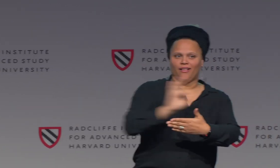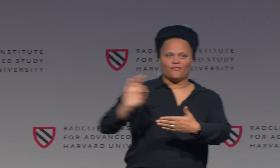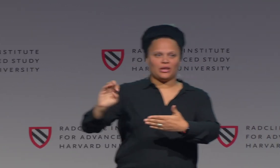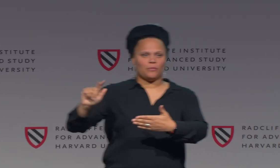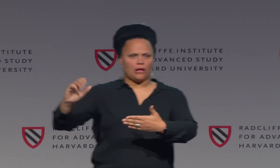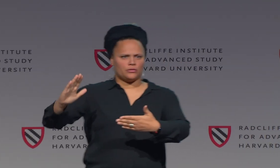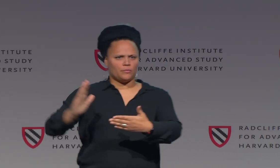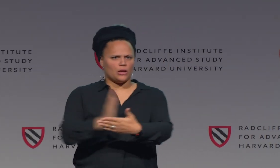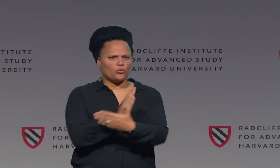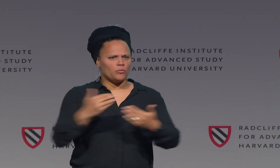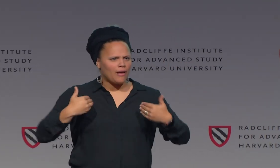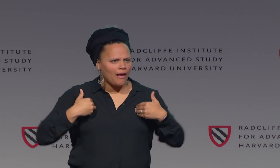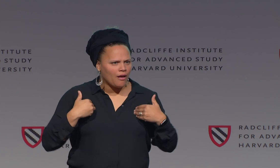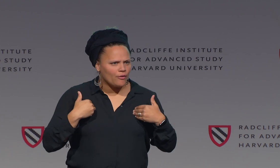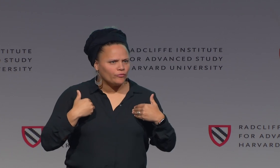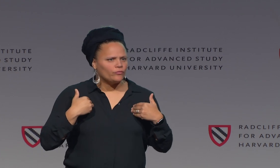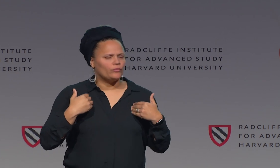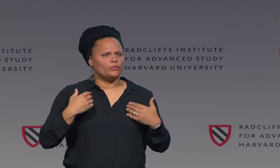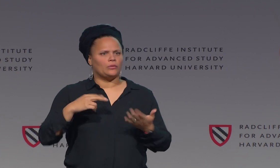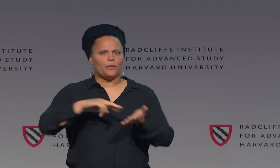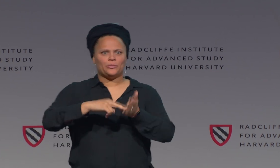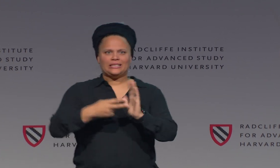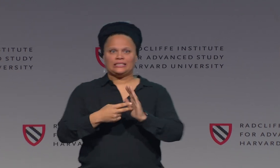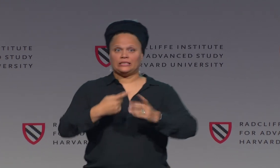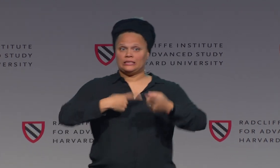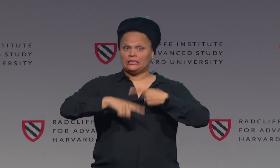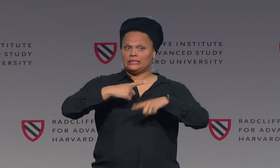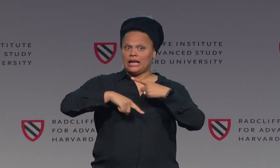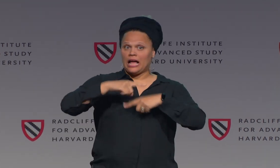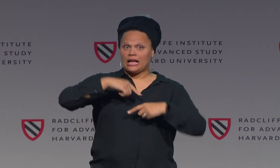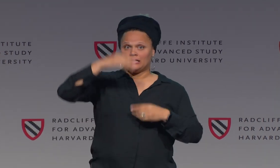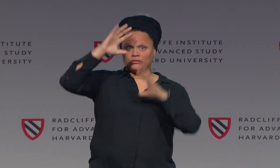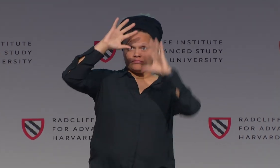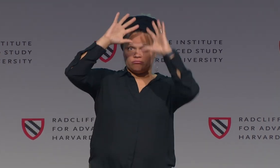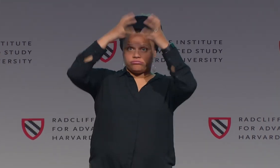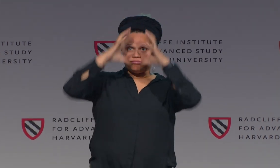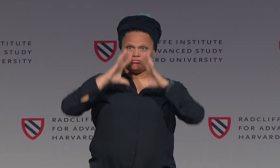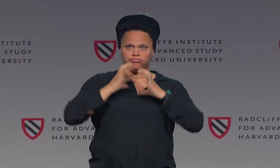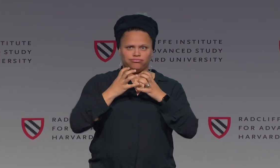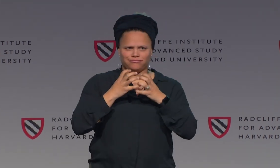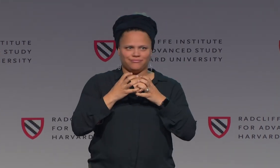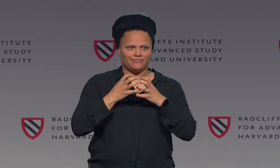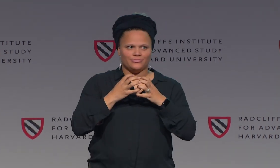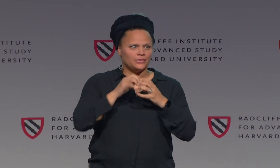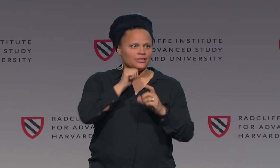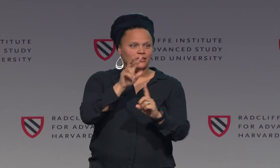where we have the spectrum of male and female that we're looking at, how does this impact sign language